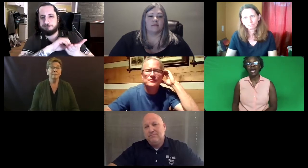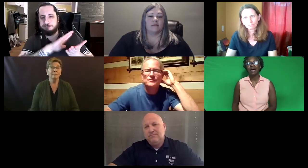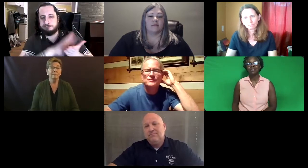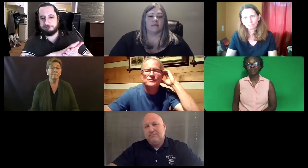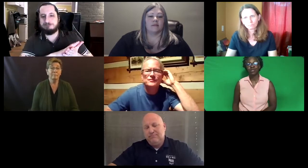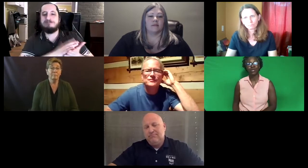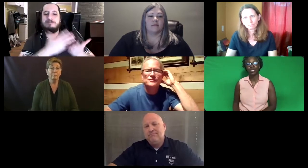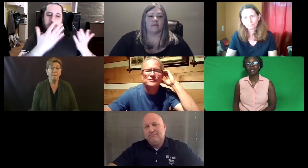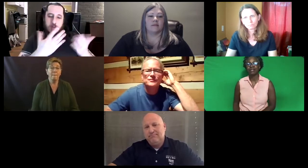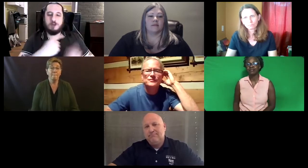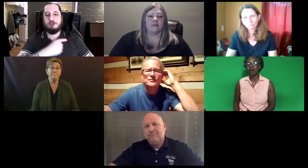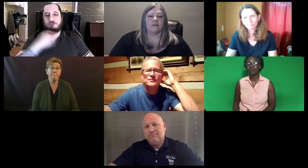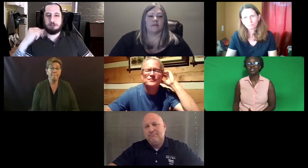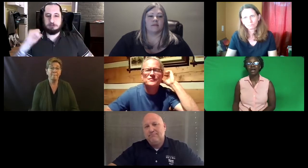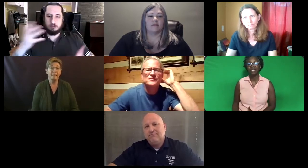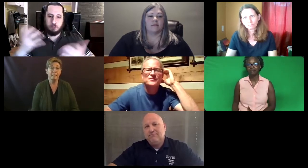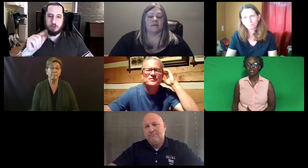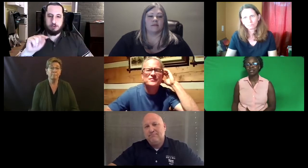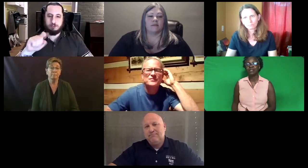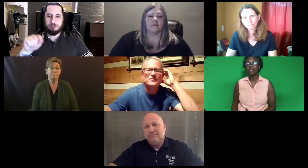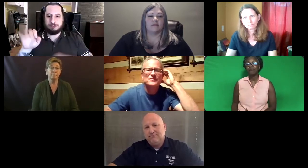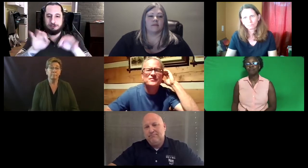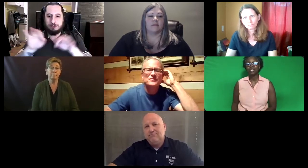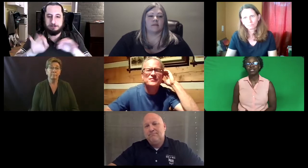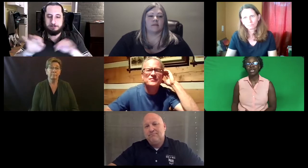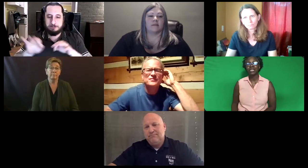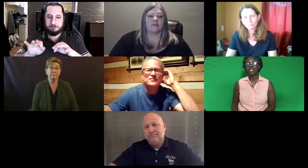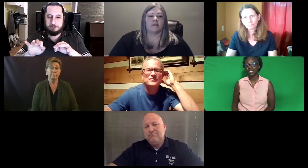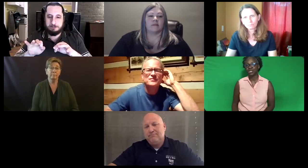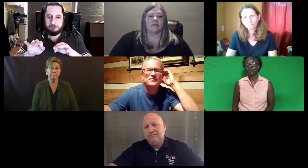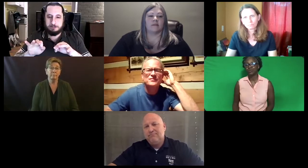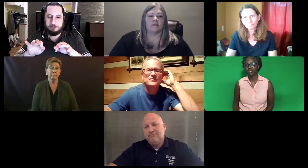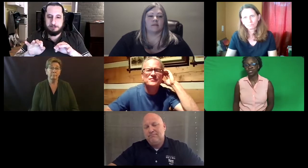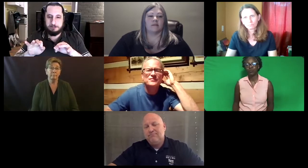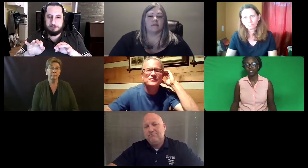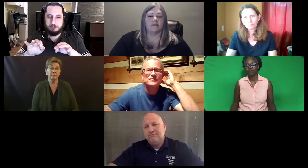have something good that is already documented so that they can then use, such as what Utah